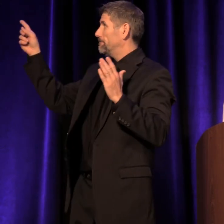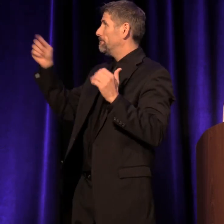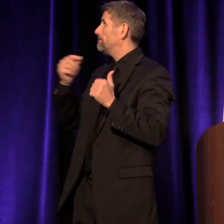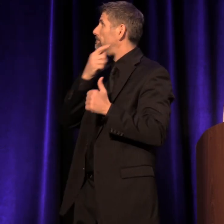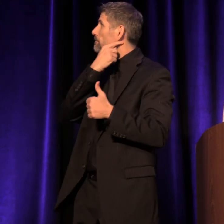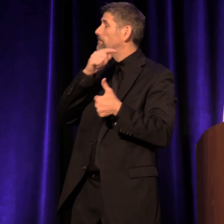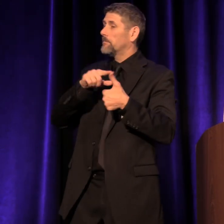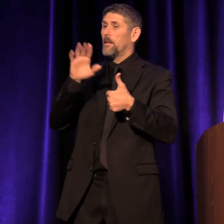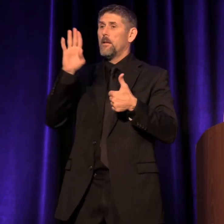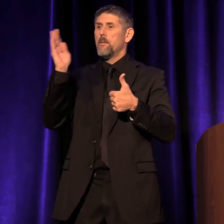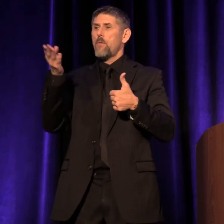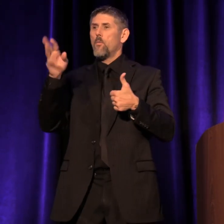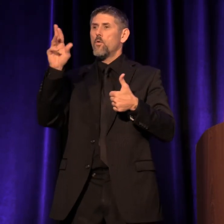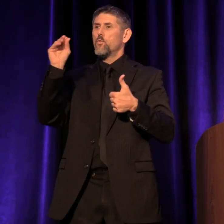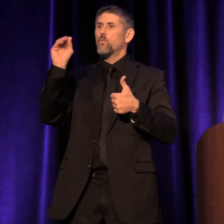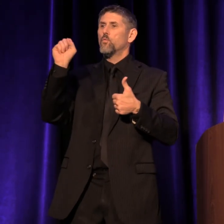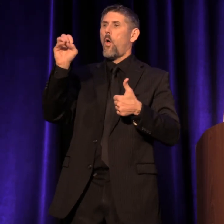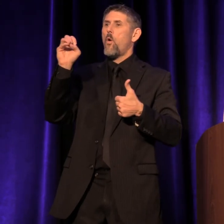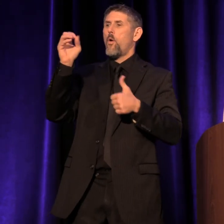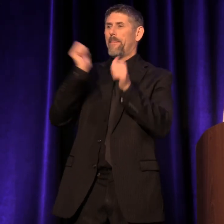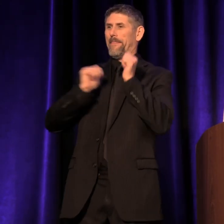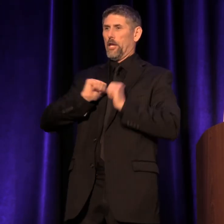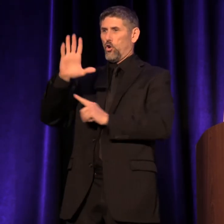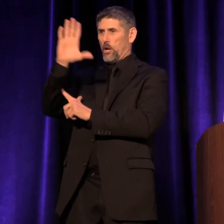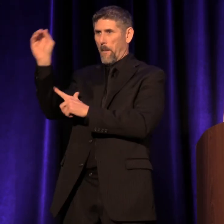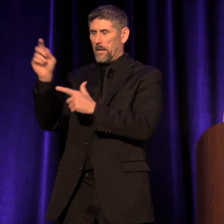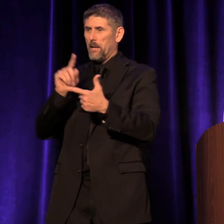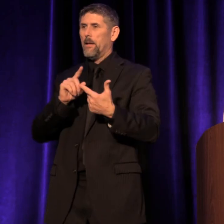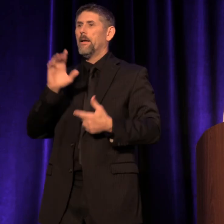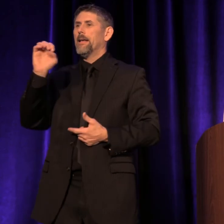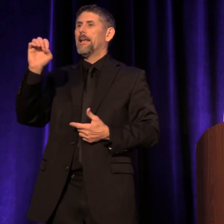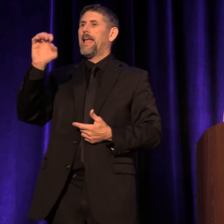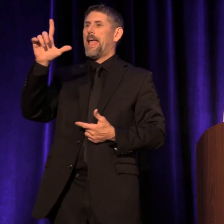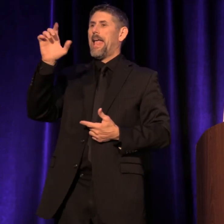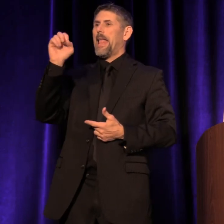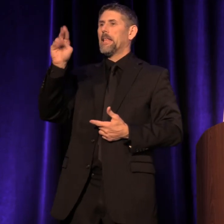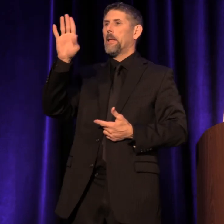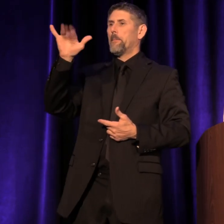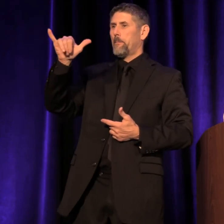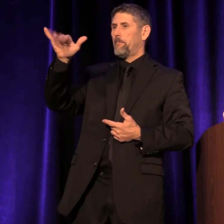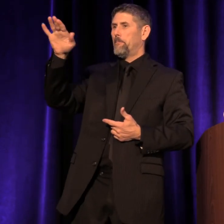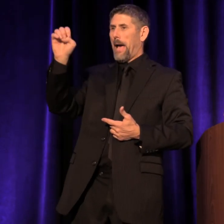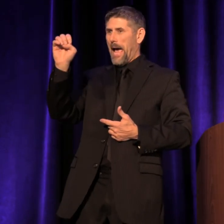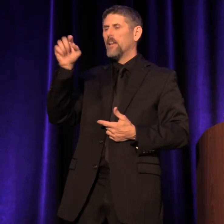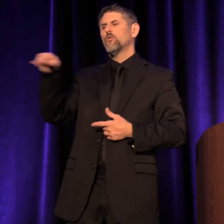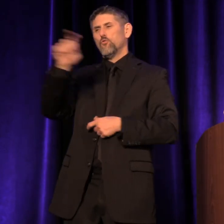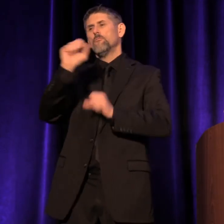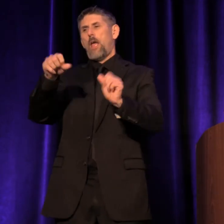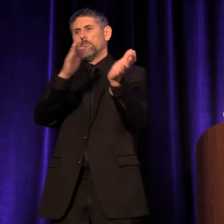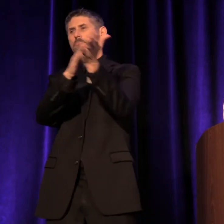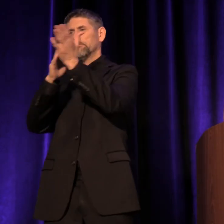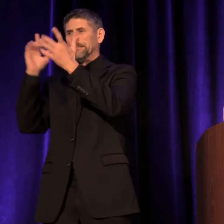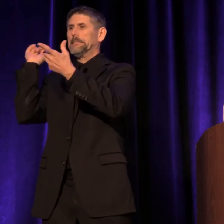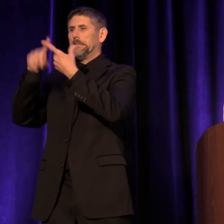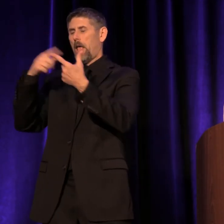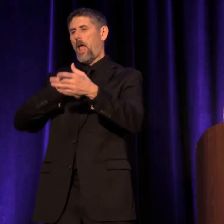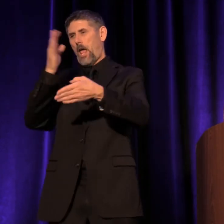Broadway Rose Theatre Company, Ellyn Bye. And you can hold your applause until I get to the end.